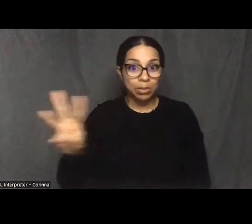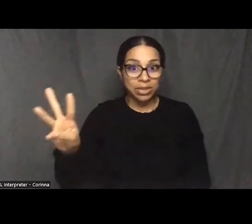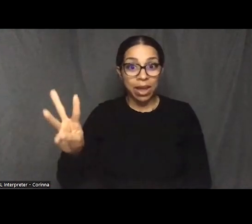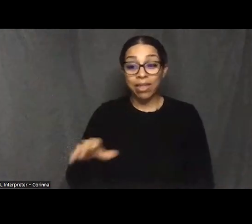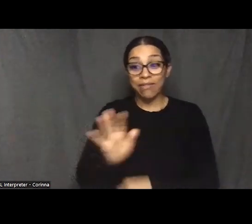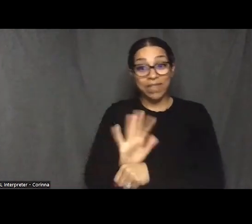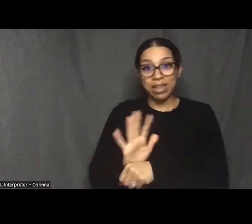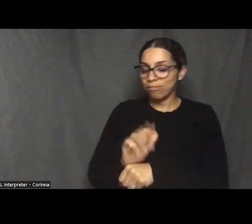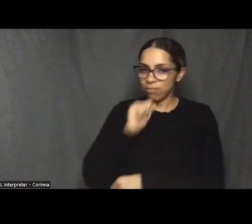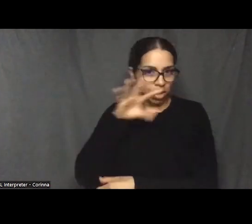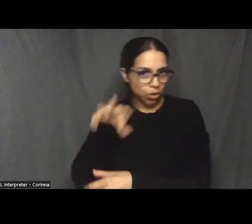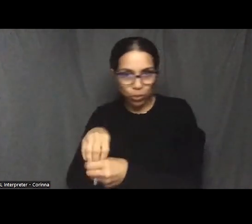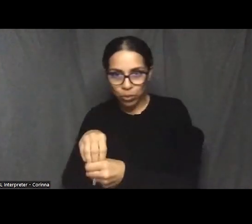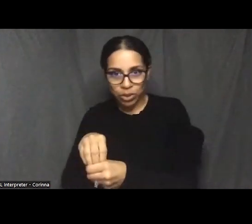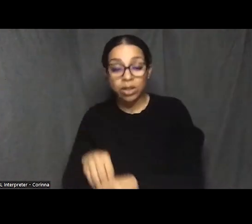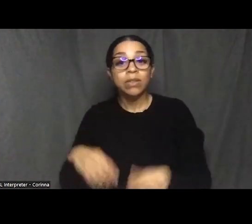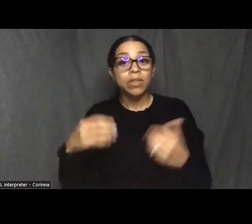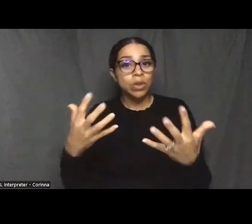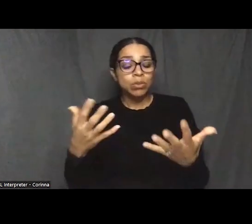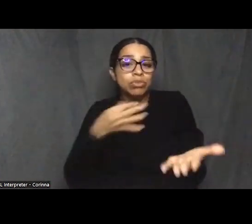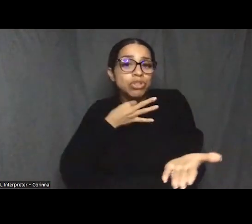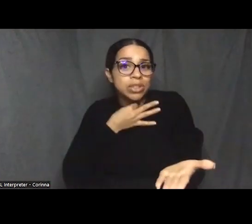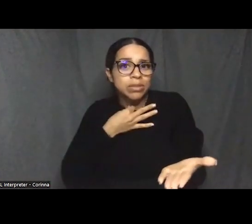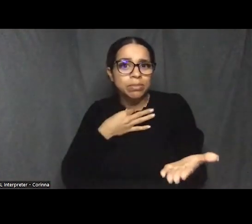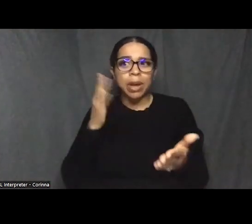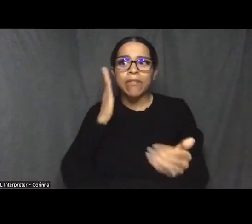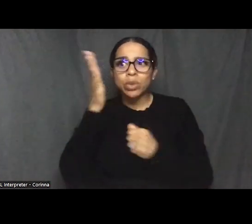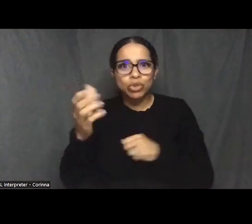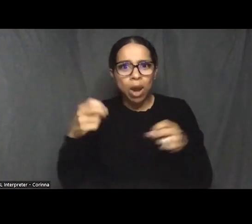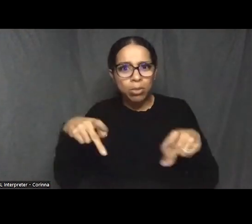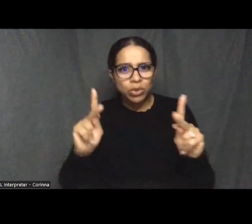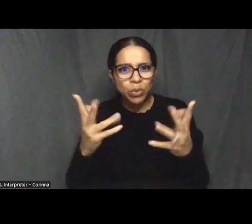To hear about future opportunities to see the film, please check out